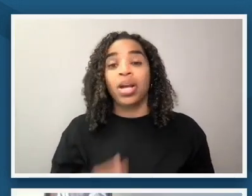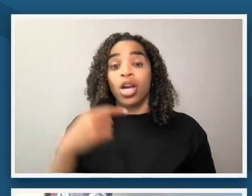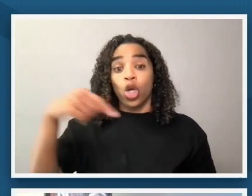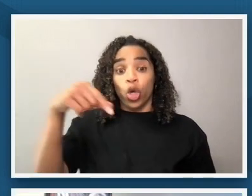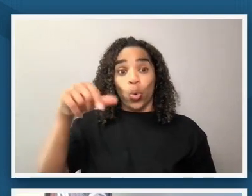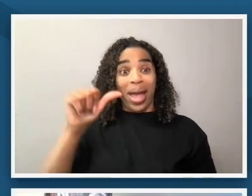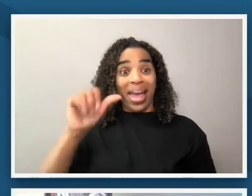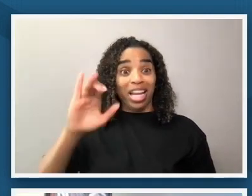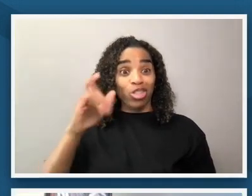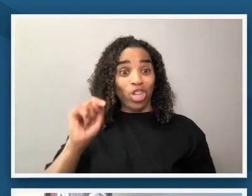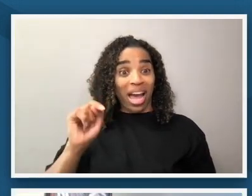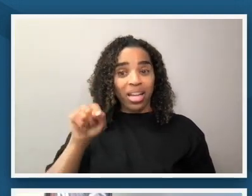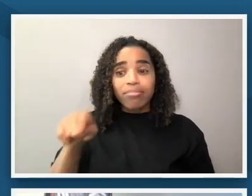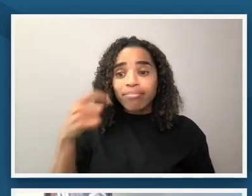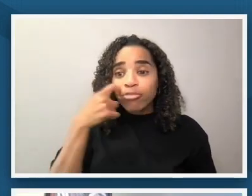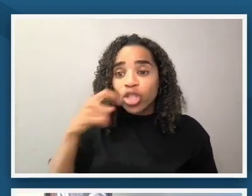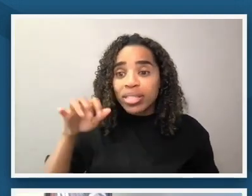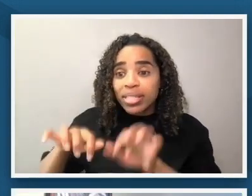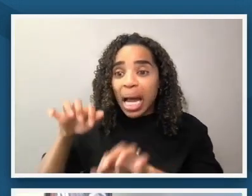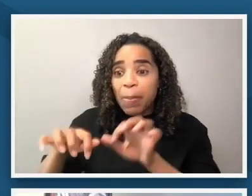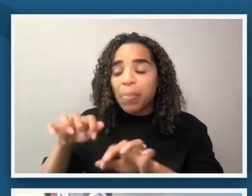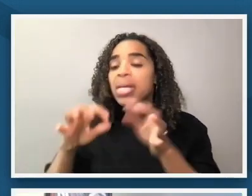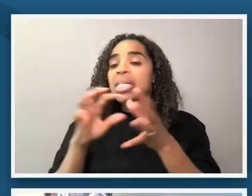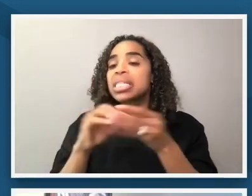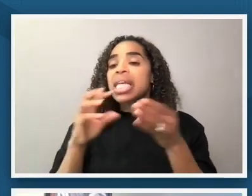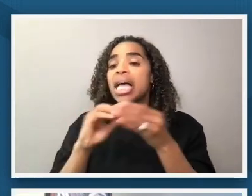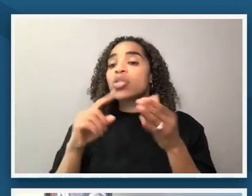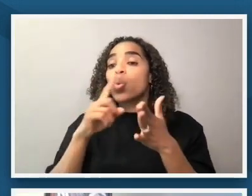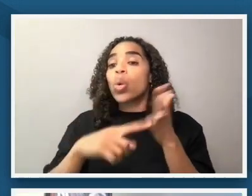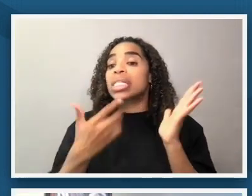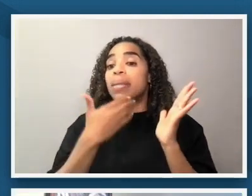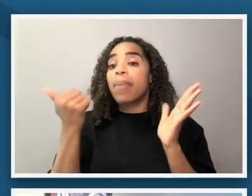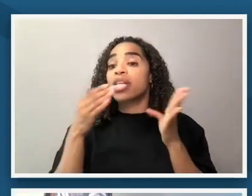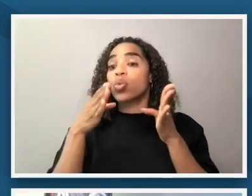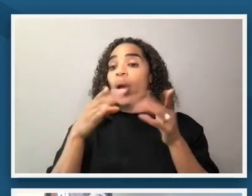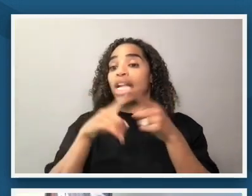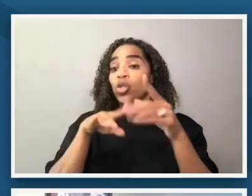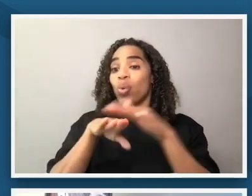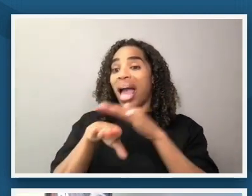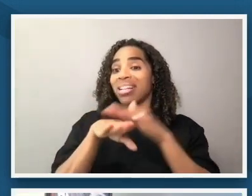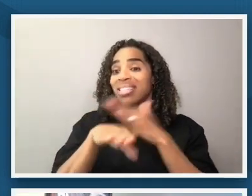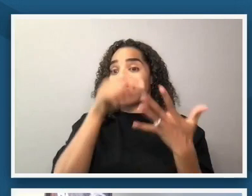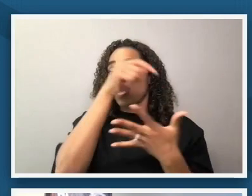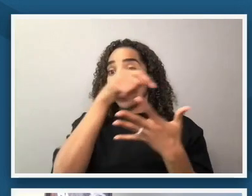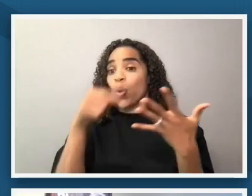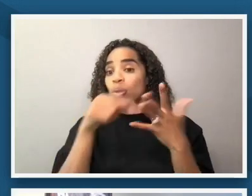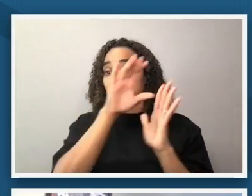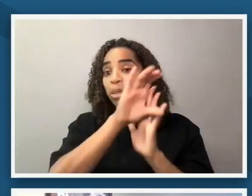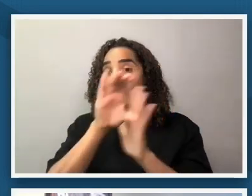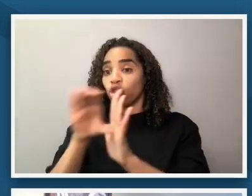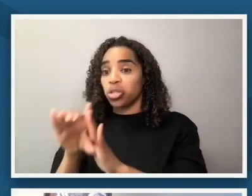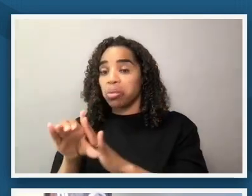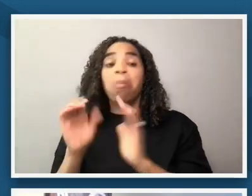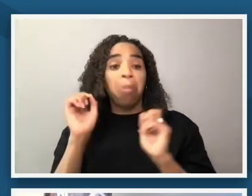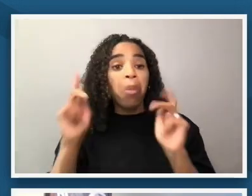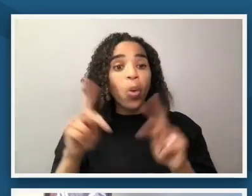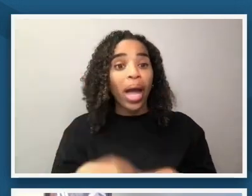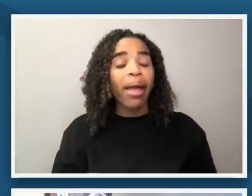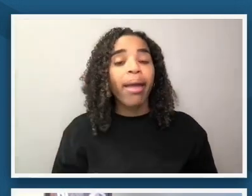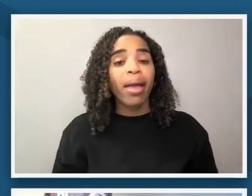about um what's the most efficient way to access these images